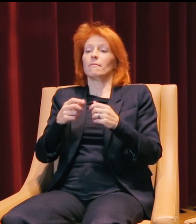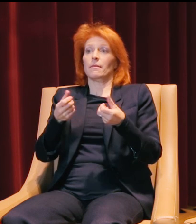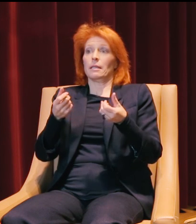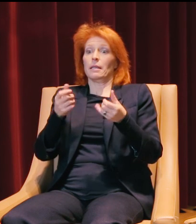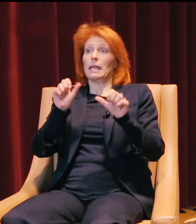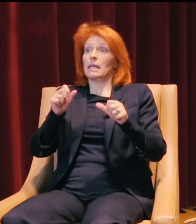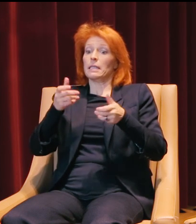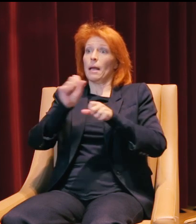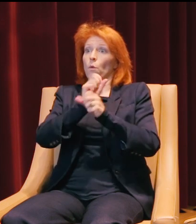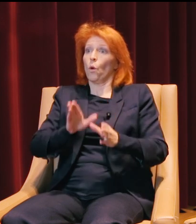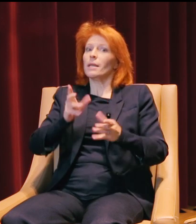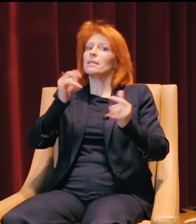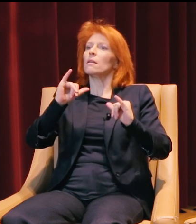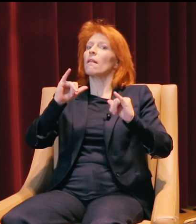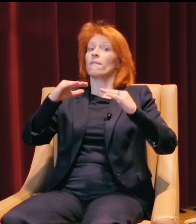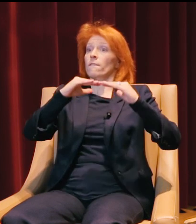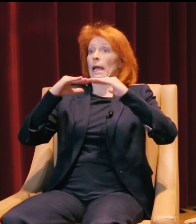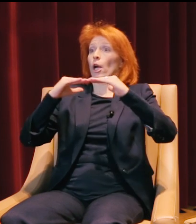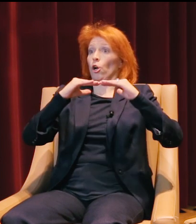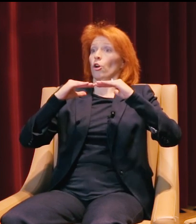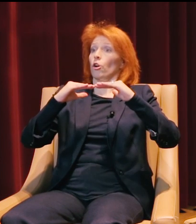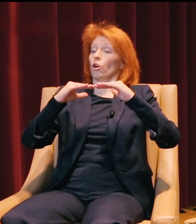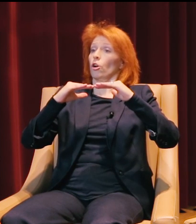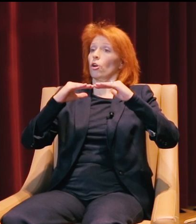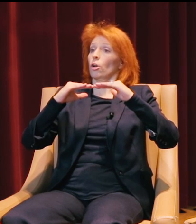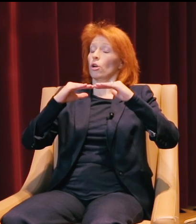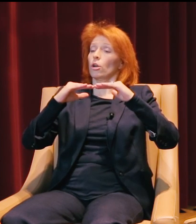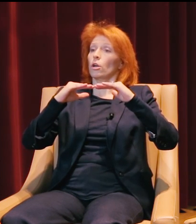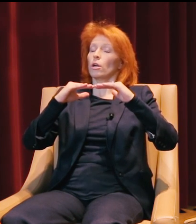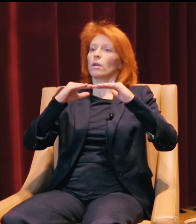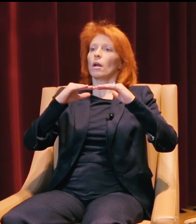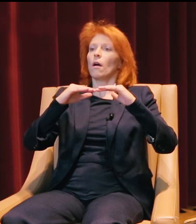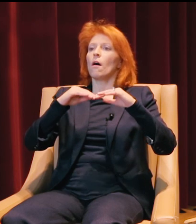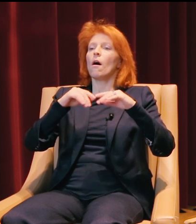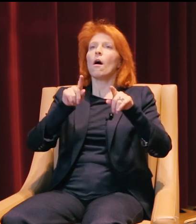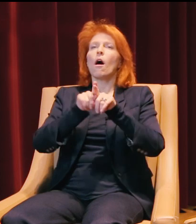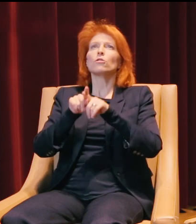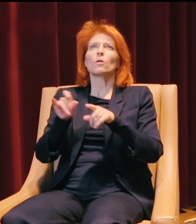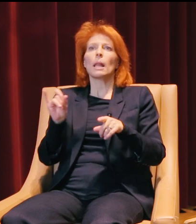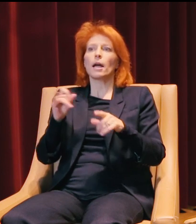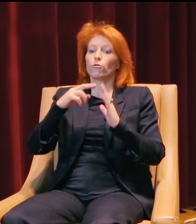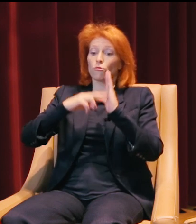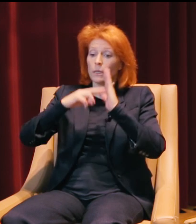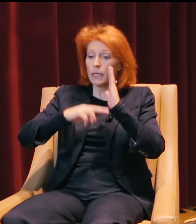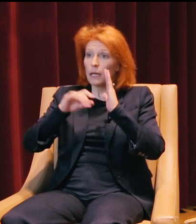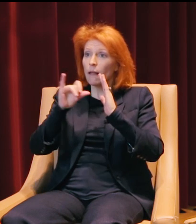his employees extremely fair. And I also like reading about how veterans